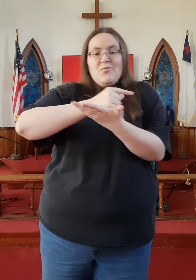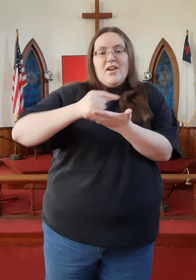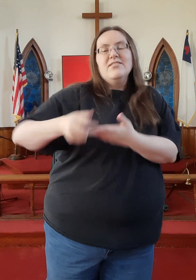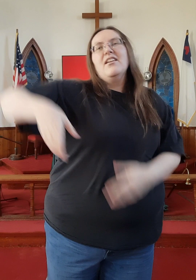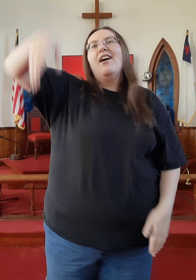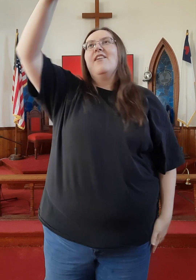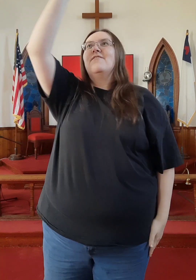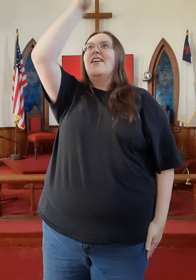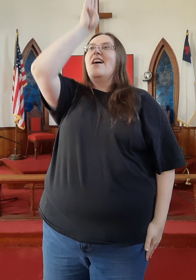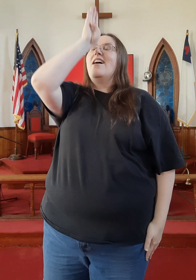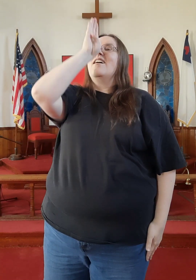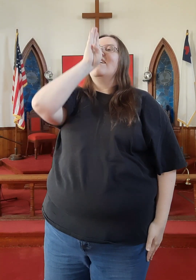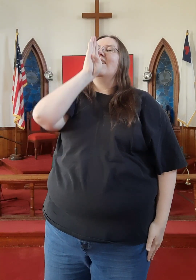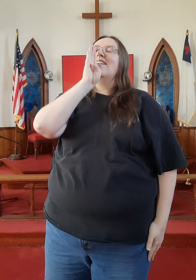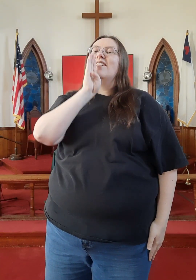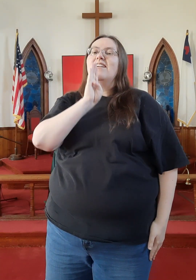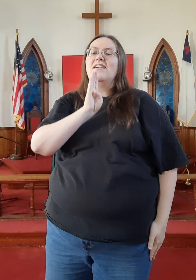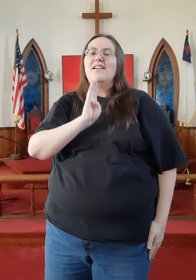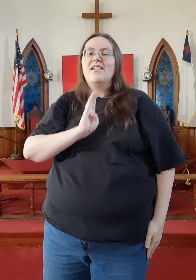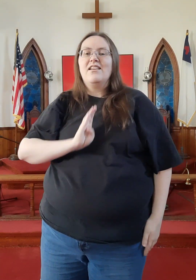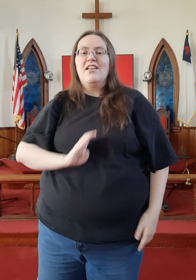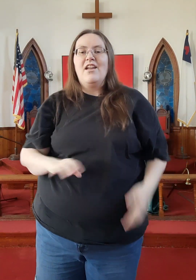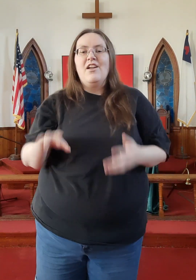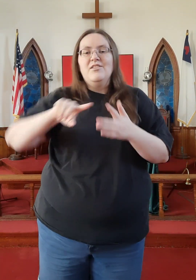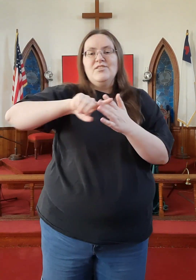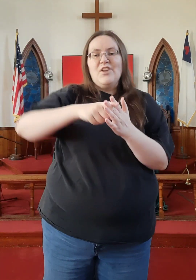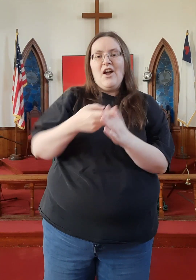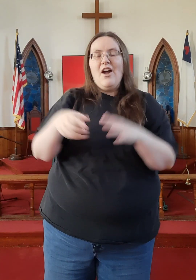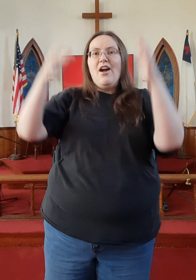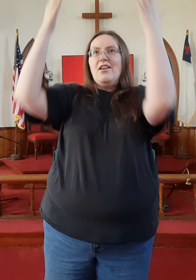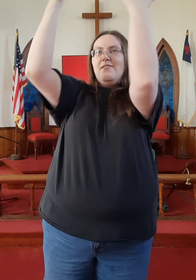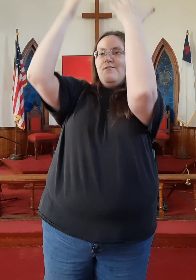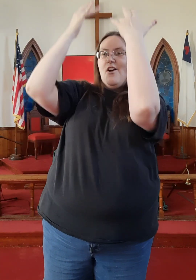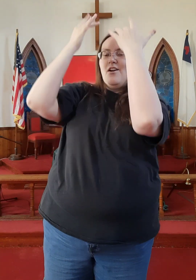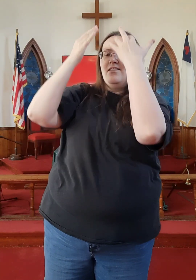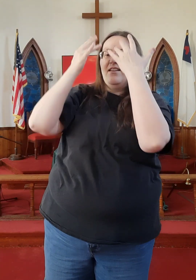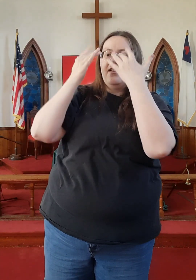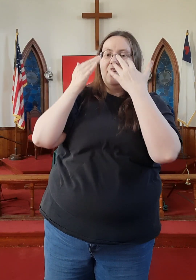The grace of God started falling